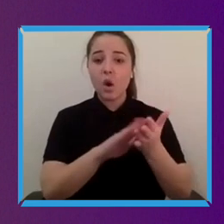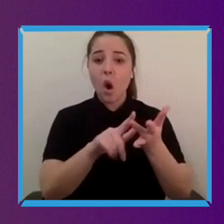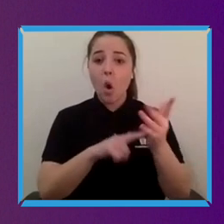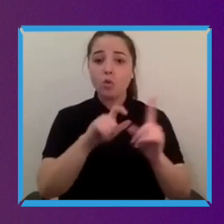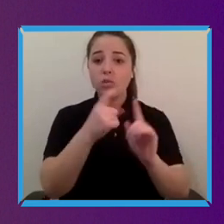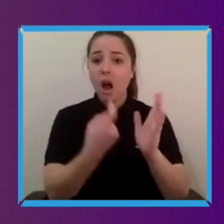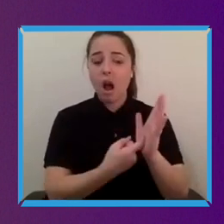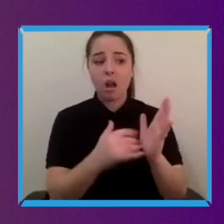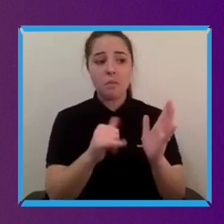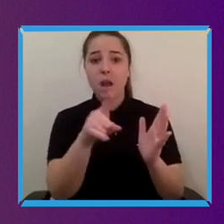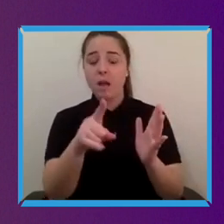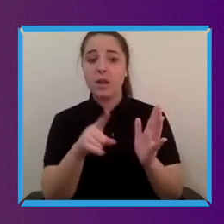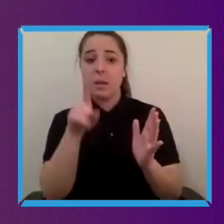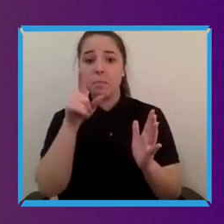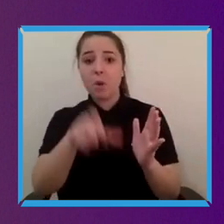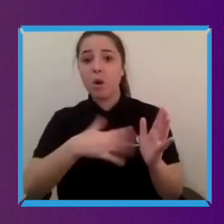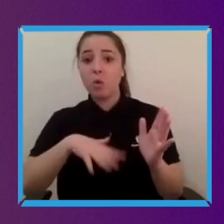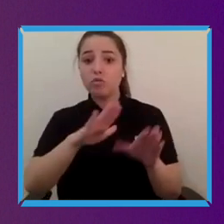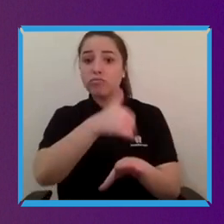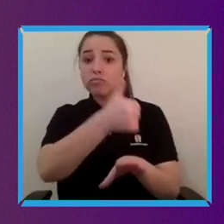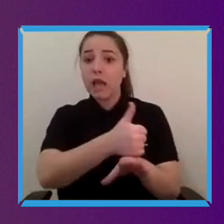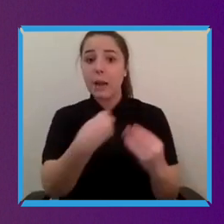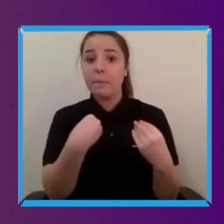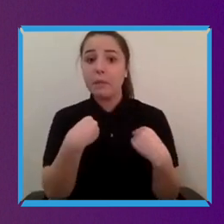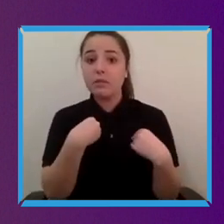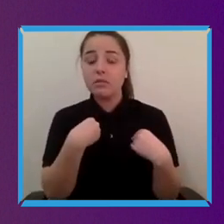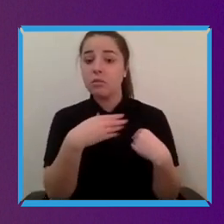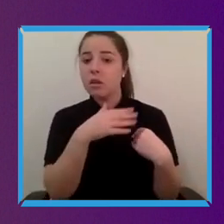You know what you guys are doing you sort of be that forum to bring that in.